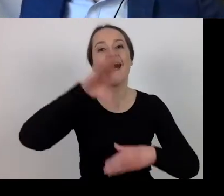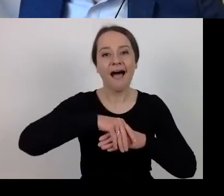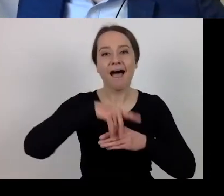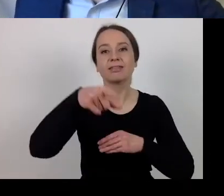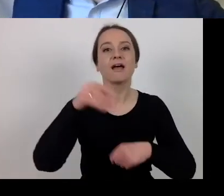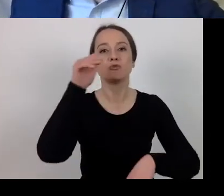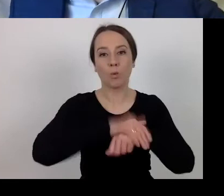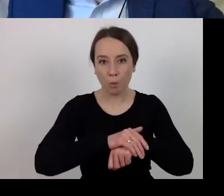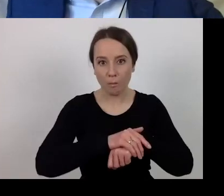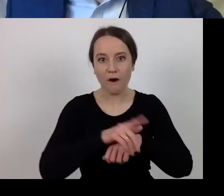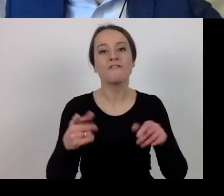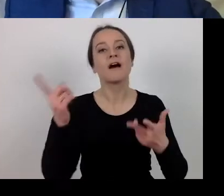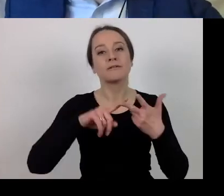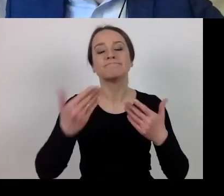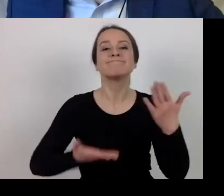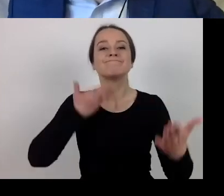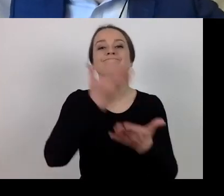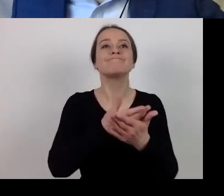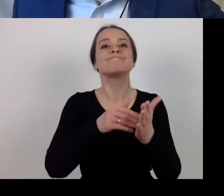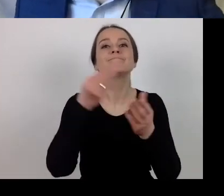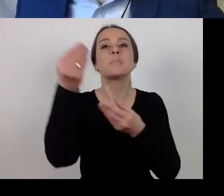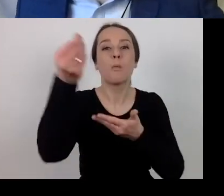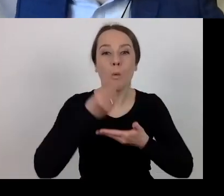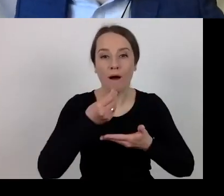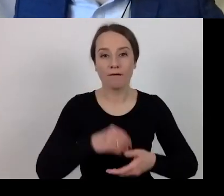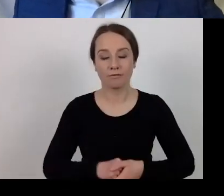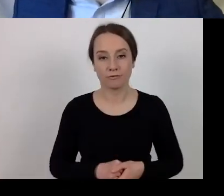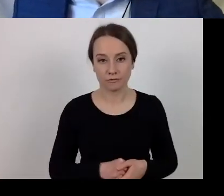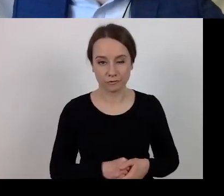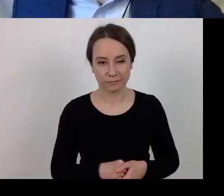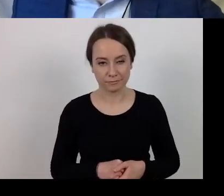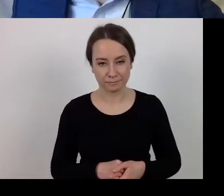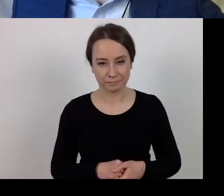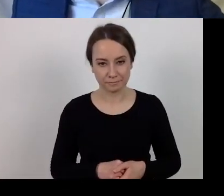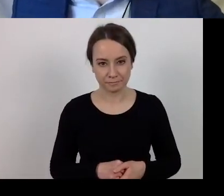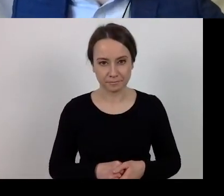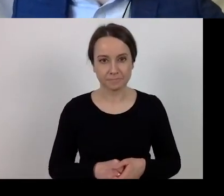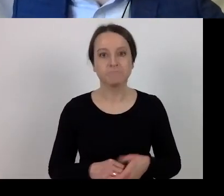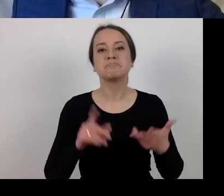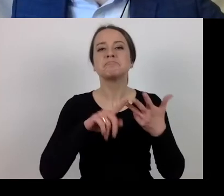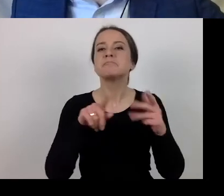submission of payment requests. And, as for the project completion dates,